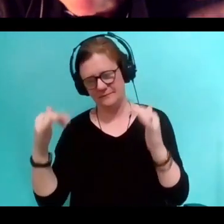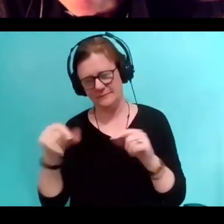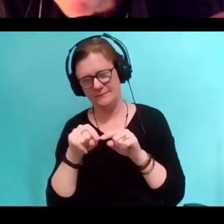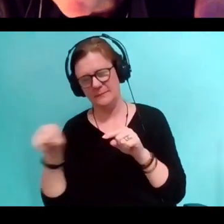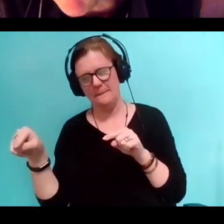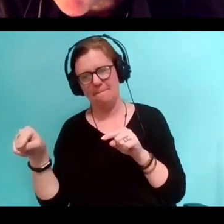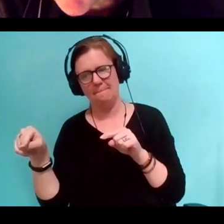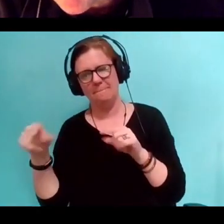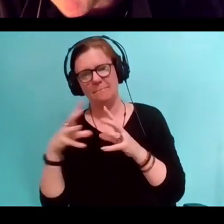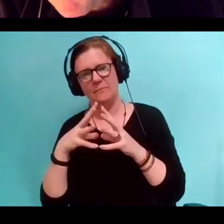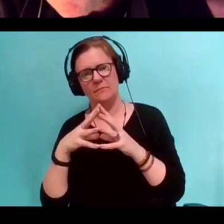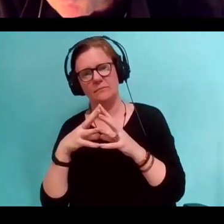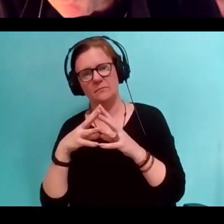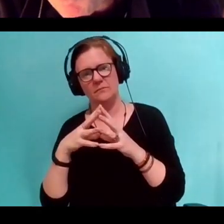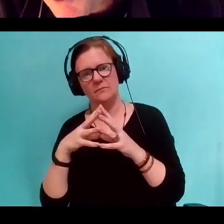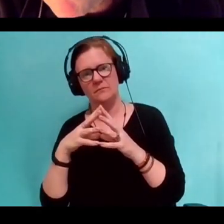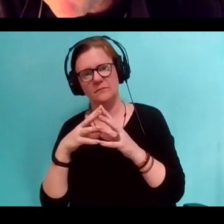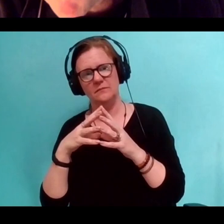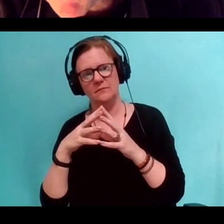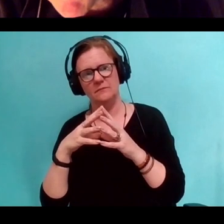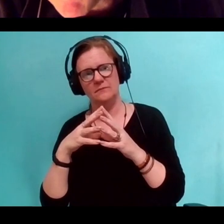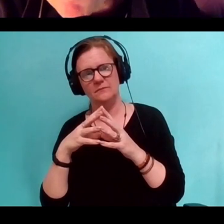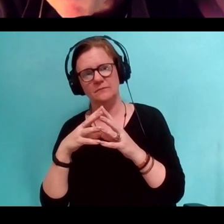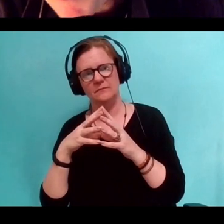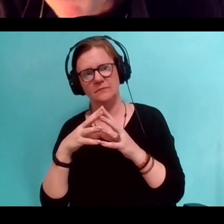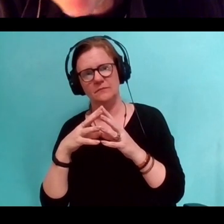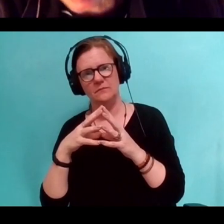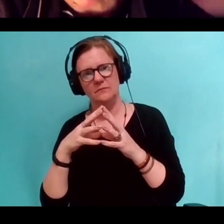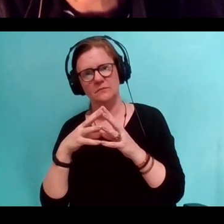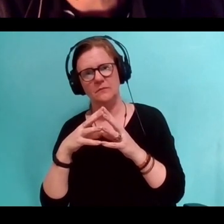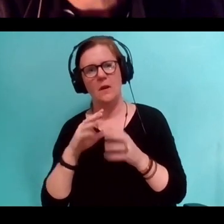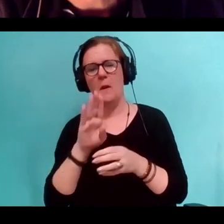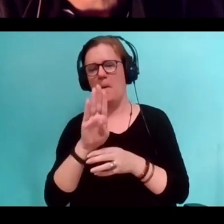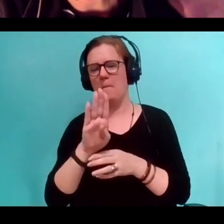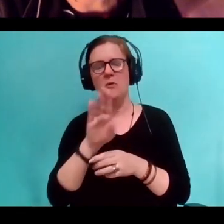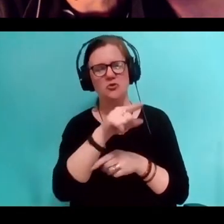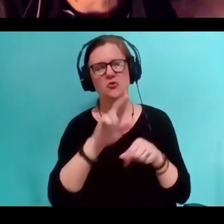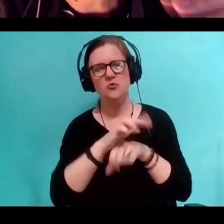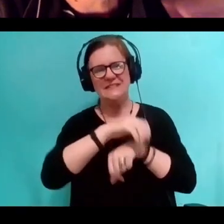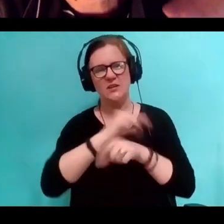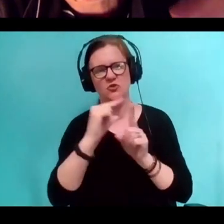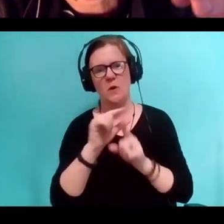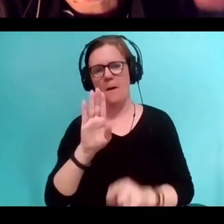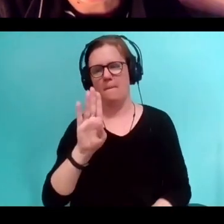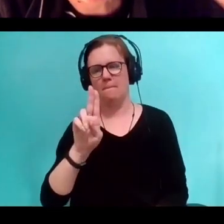to vocabulary, congruences, bugaboo. I've never used either of those words in my life,